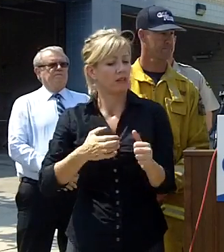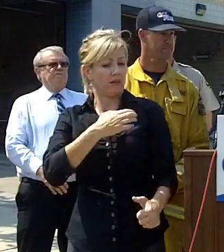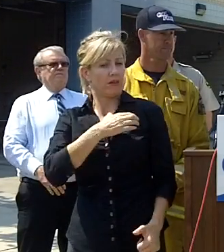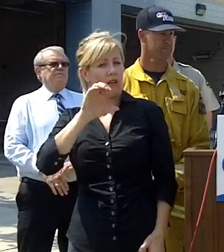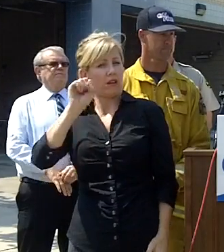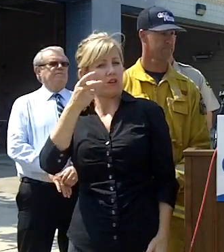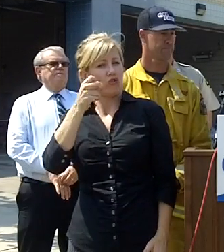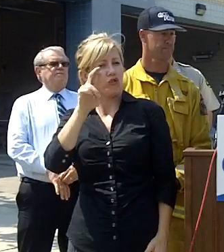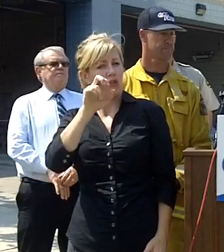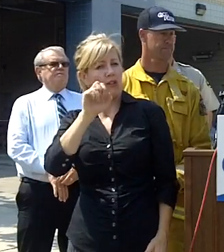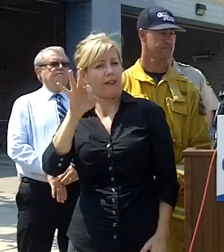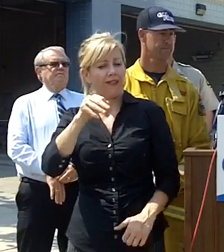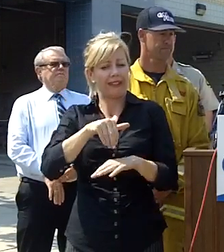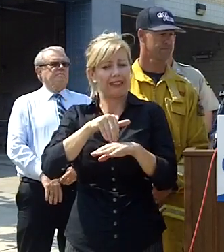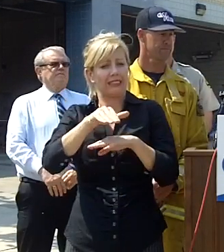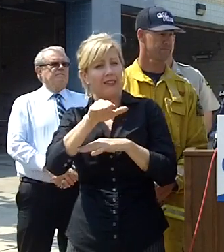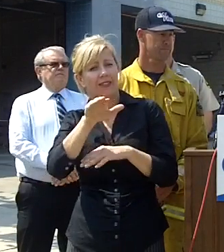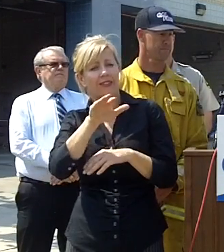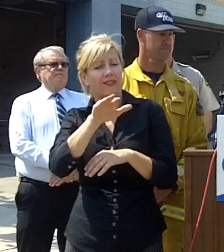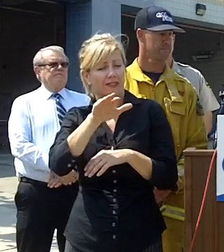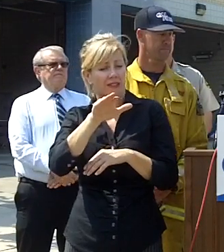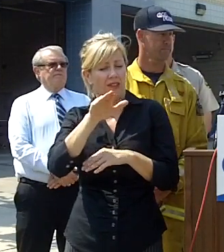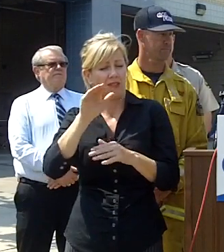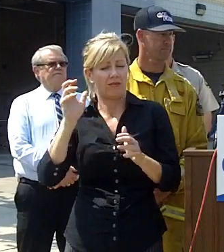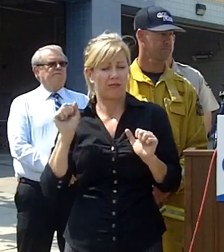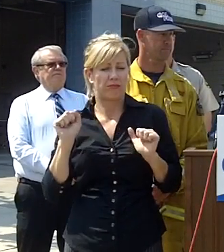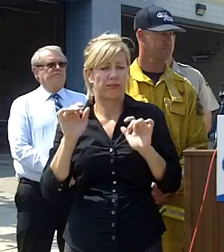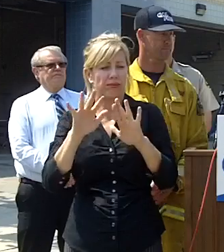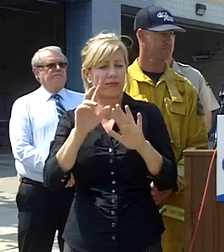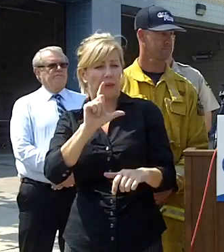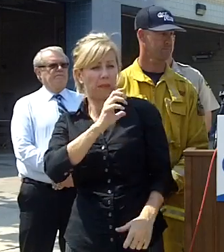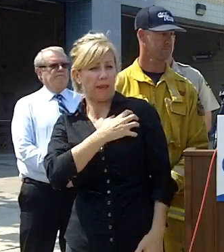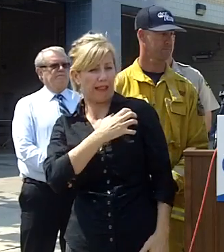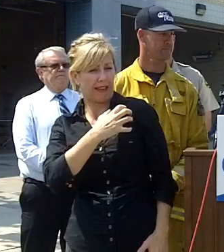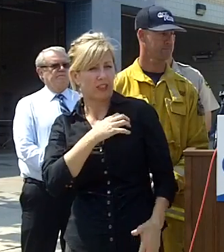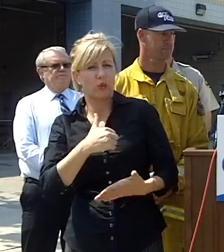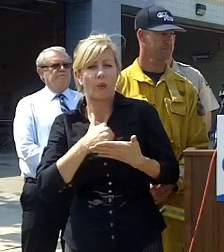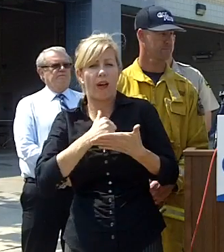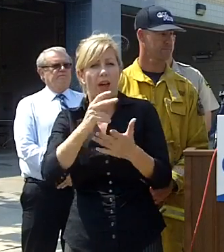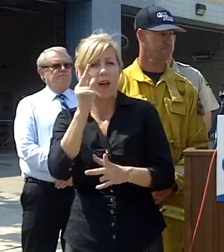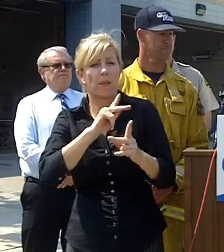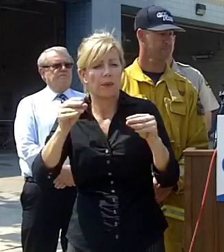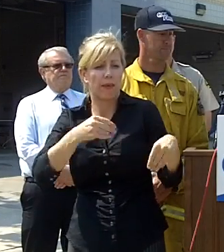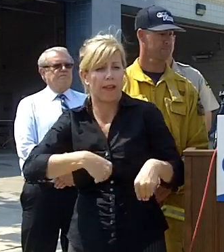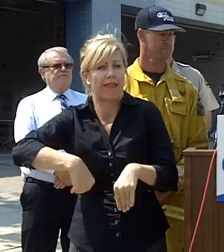to assist in securing the evacuated area and helping people move out of the area that we